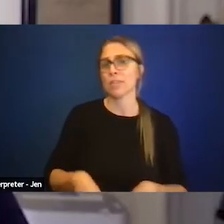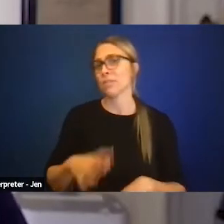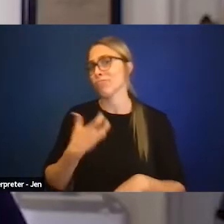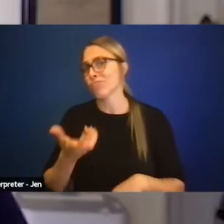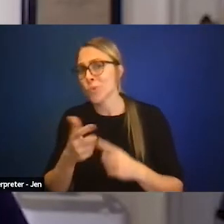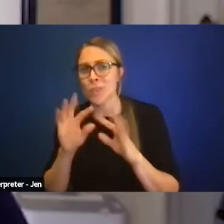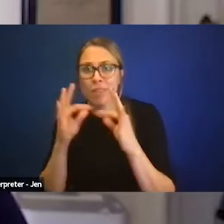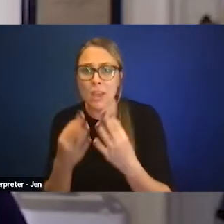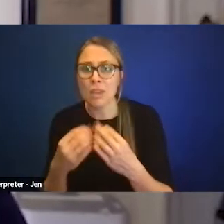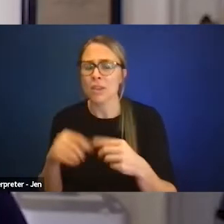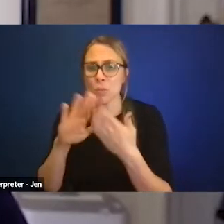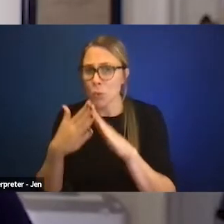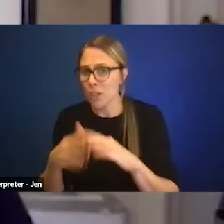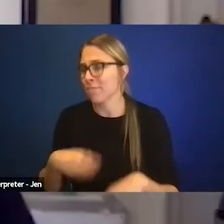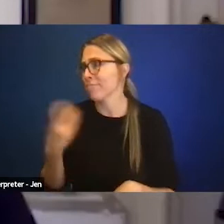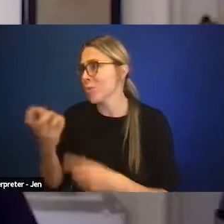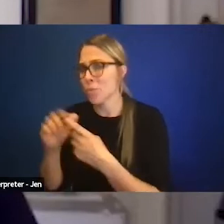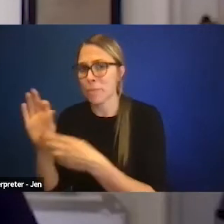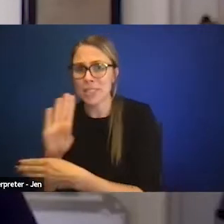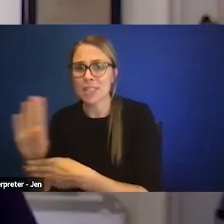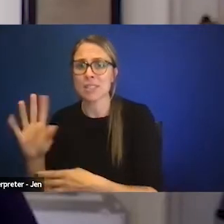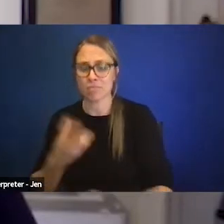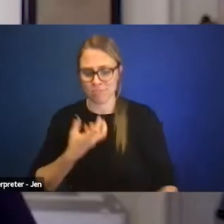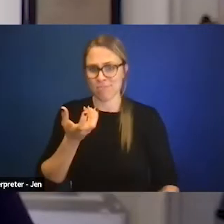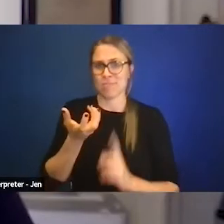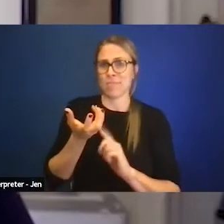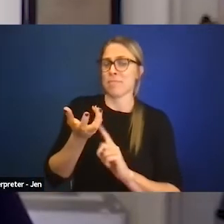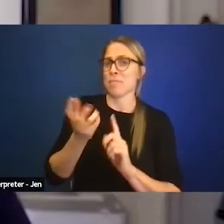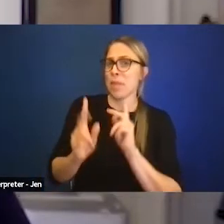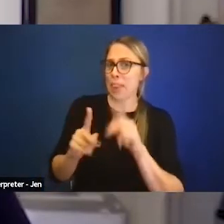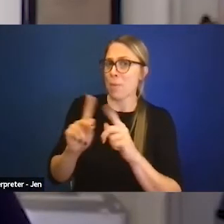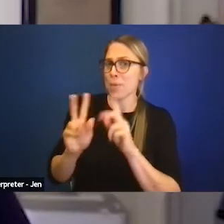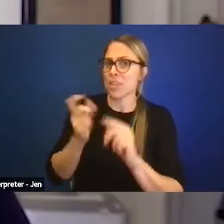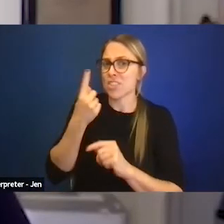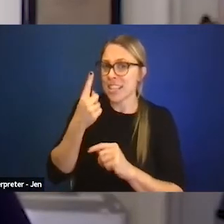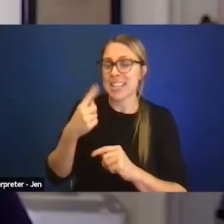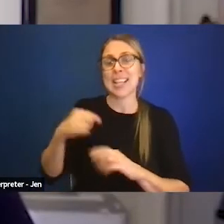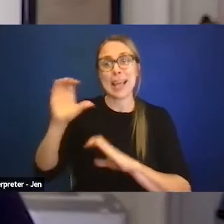being able to allow people to understand things like chemical sensitivities.